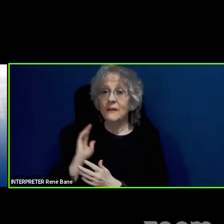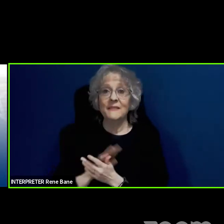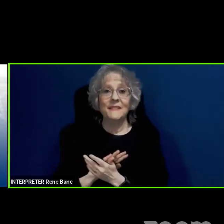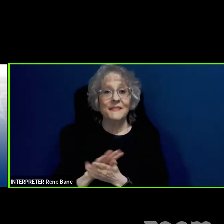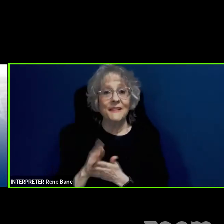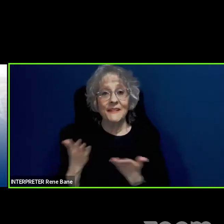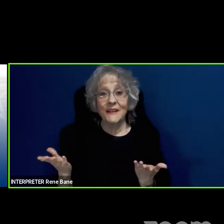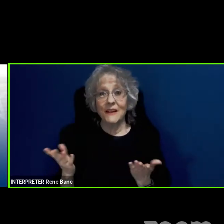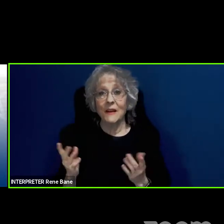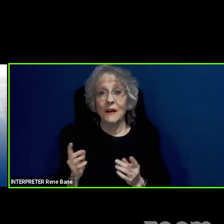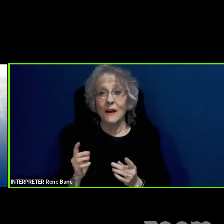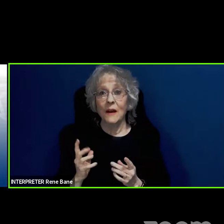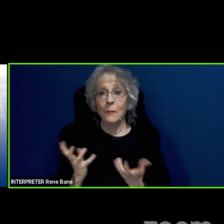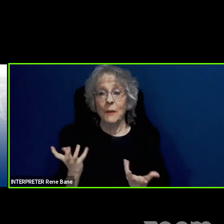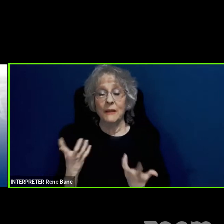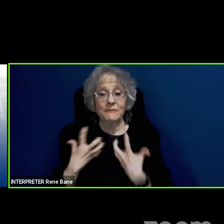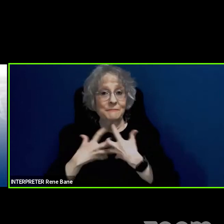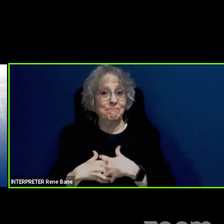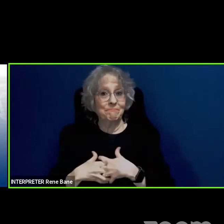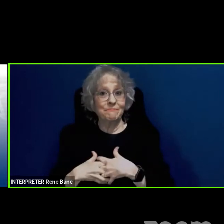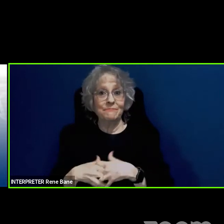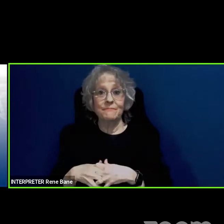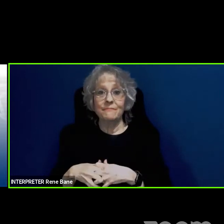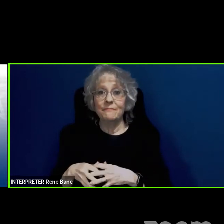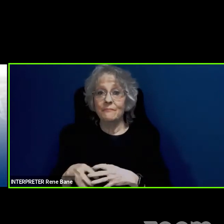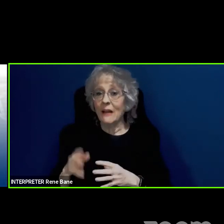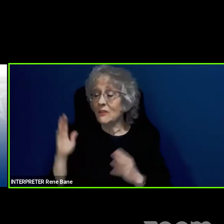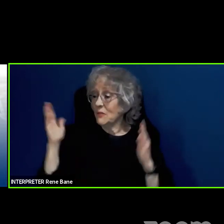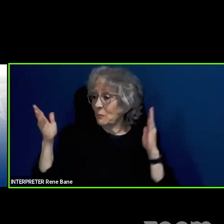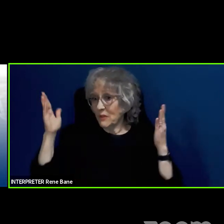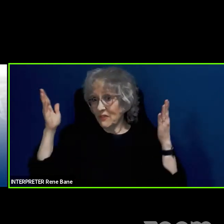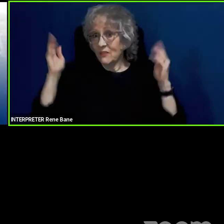the dove tailing. The question came out about how does somebody with a cognitive disability